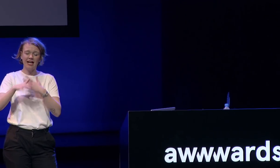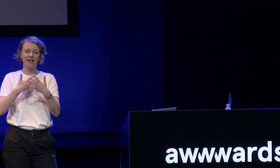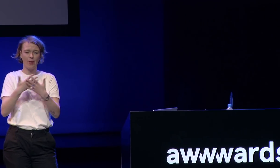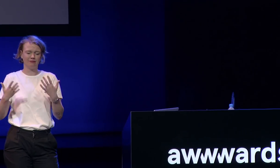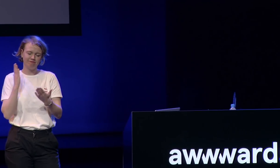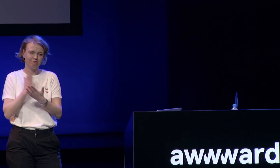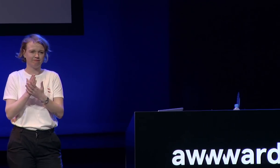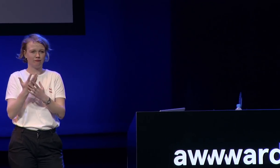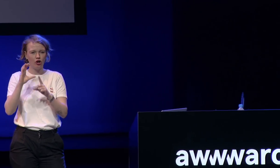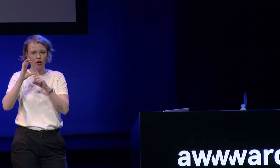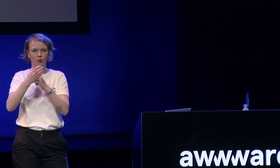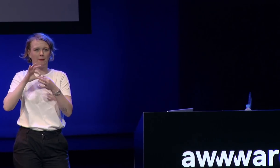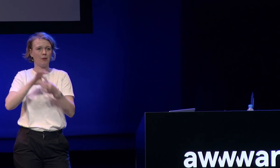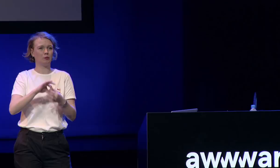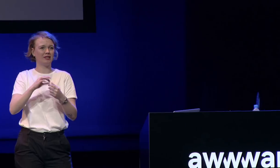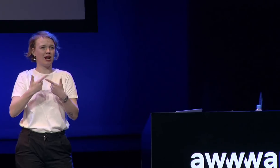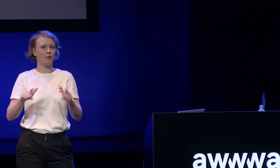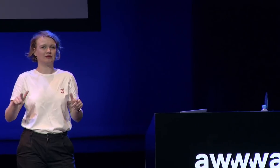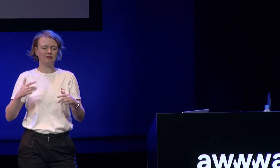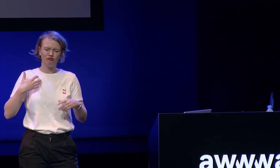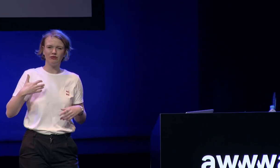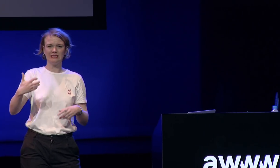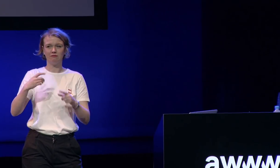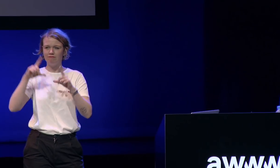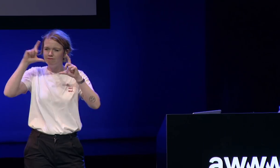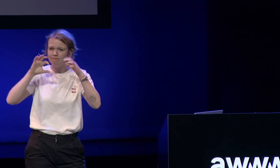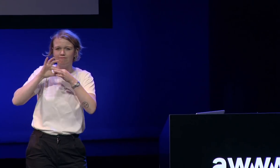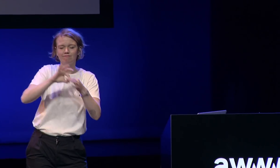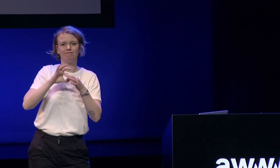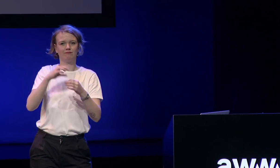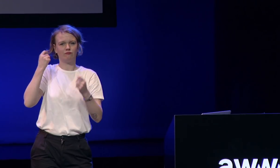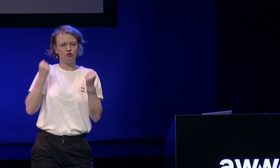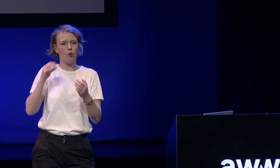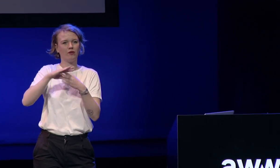sign languages are culturally bound languages they're very rich they have